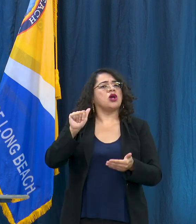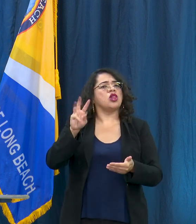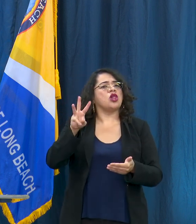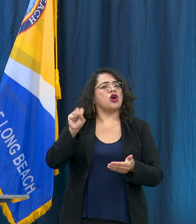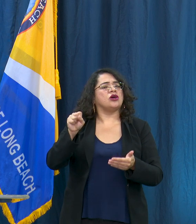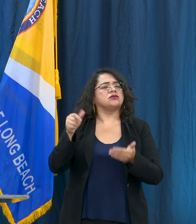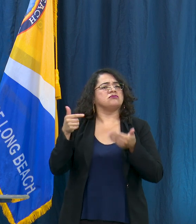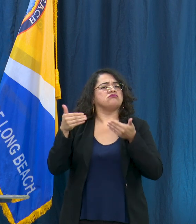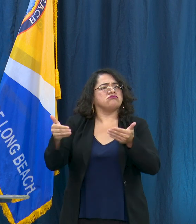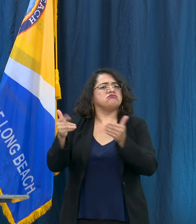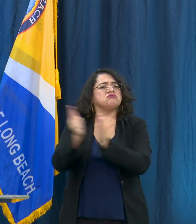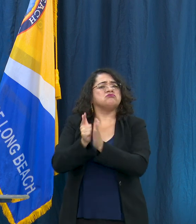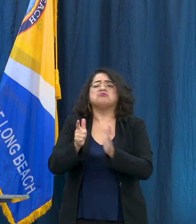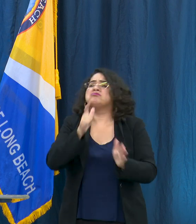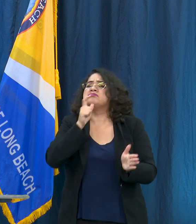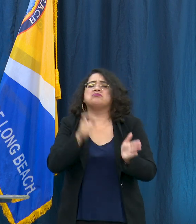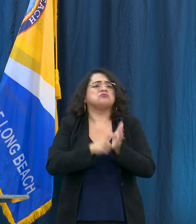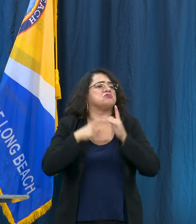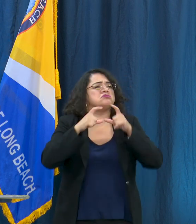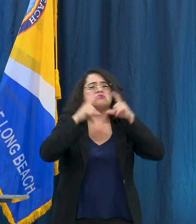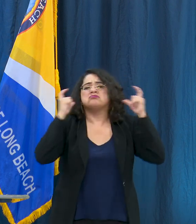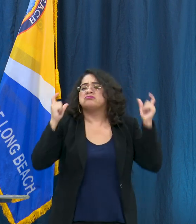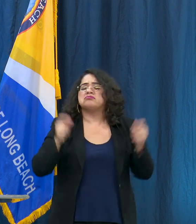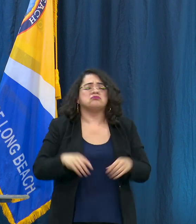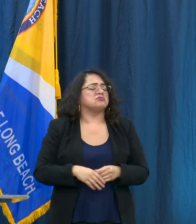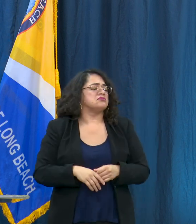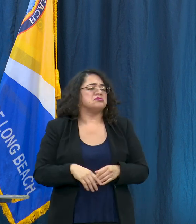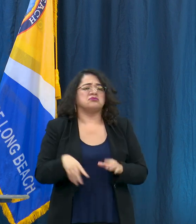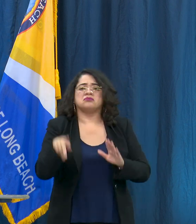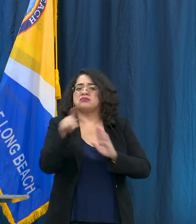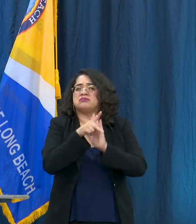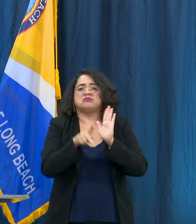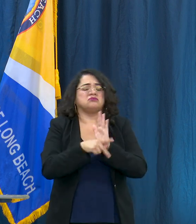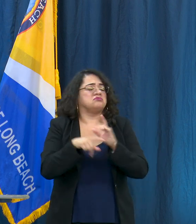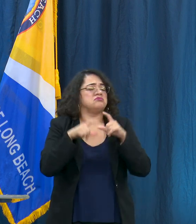that don't require face coverings and masks. That's irresponsible in our